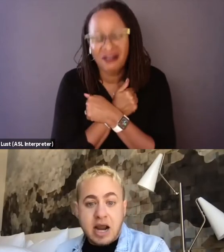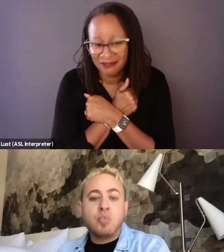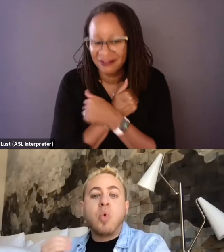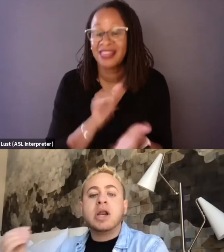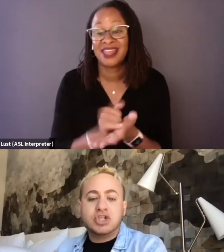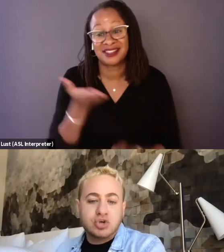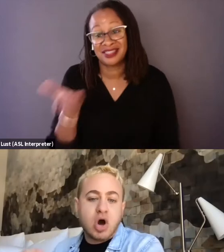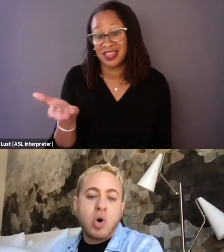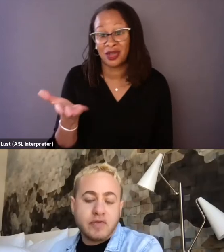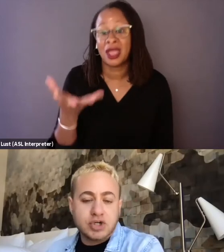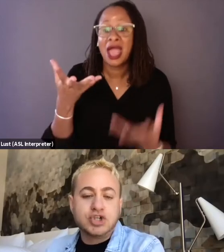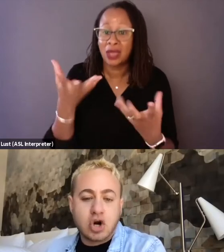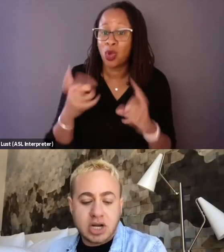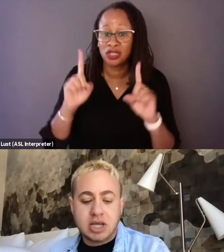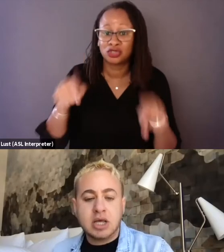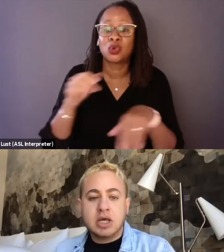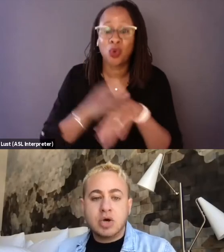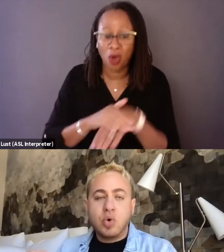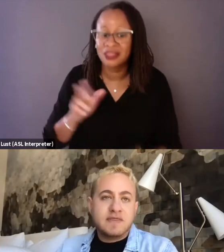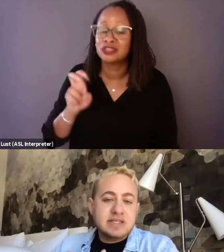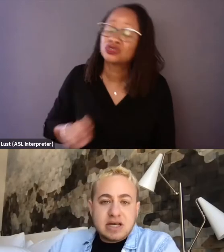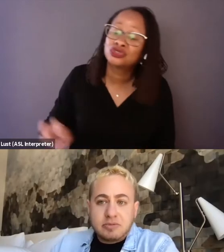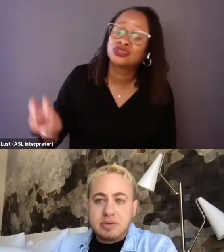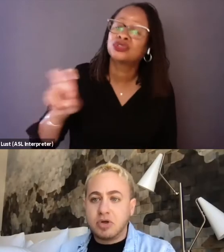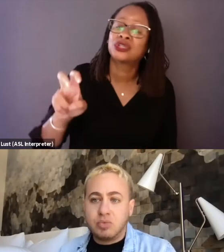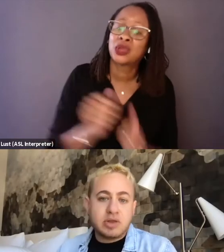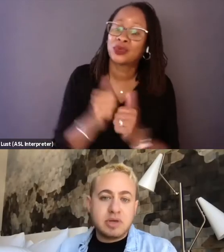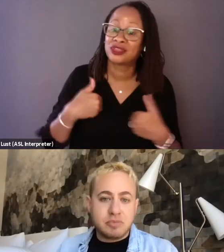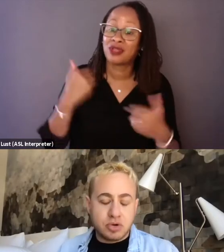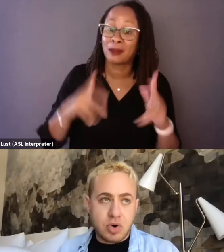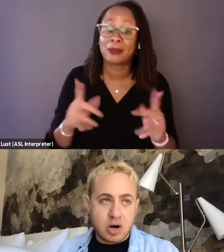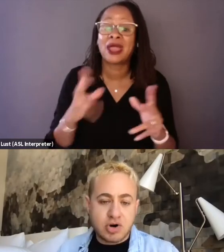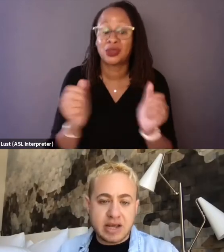and wanting to go on the journey with these young people and with people who are trans.